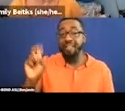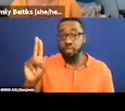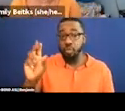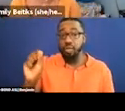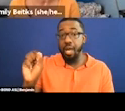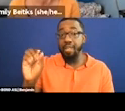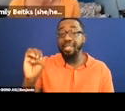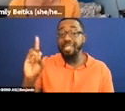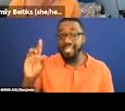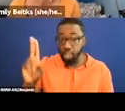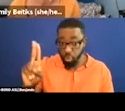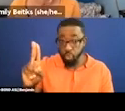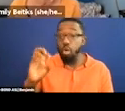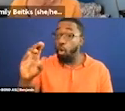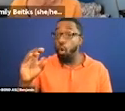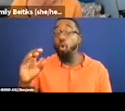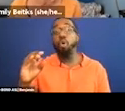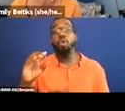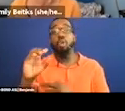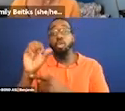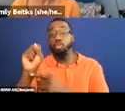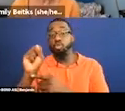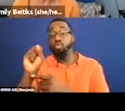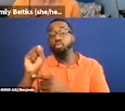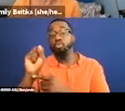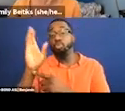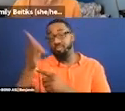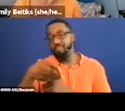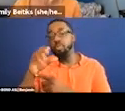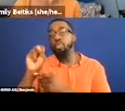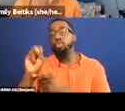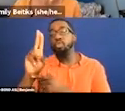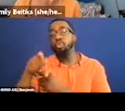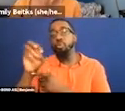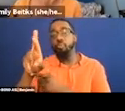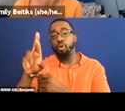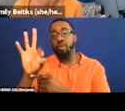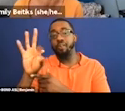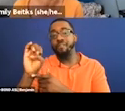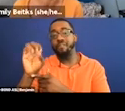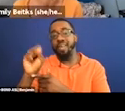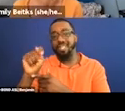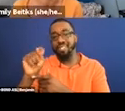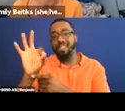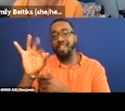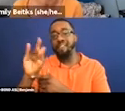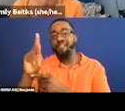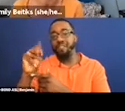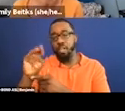org and Tom's is Reid my mind radio@gmail .